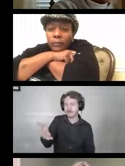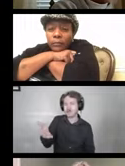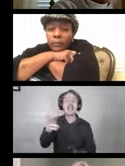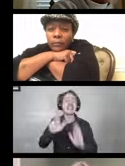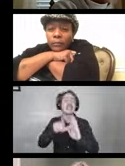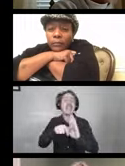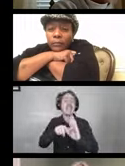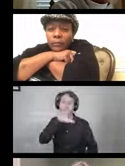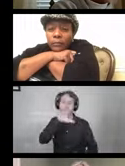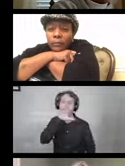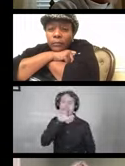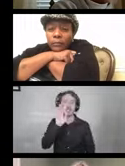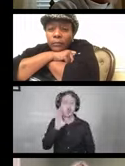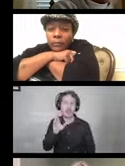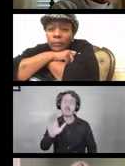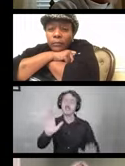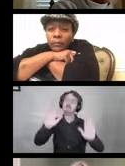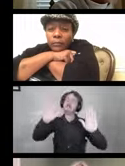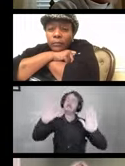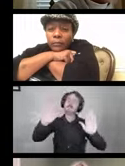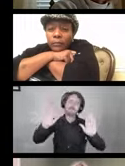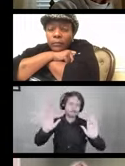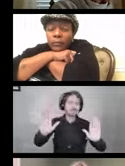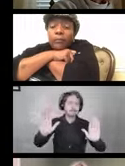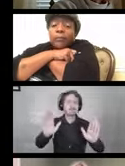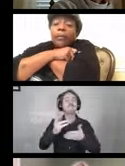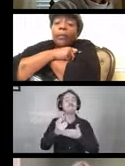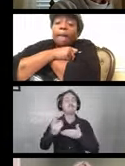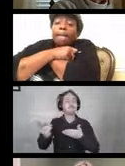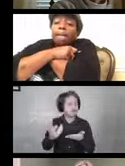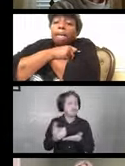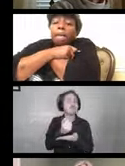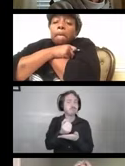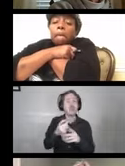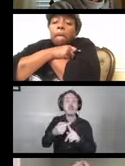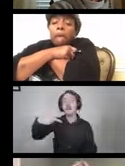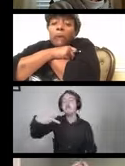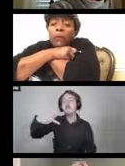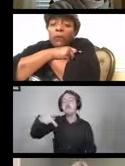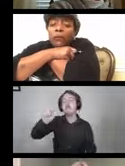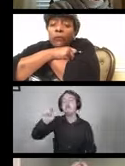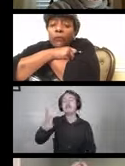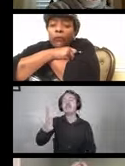This is an excellent, excellent resource by Peter Axelson.